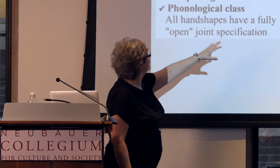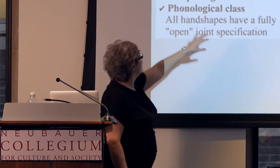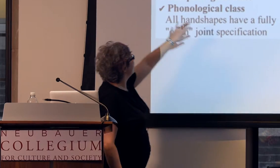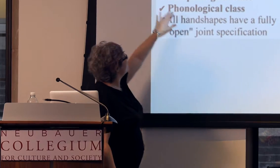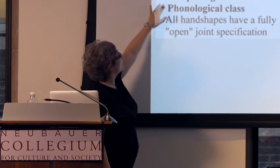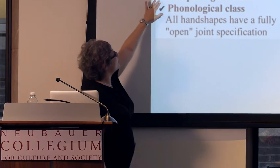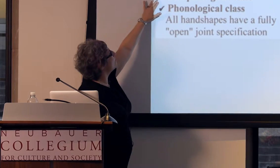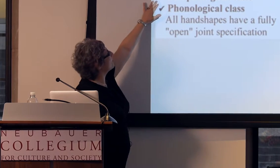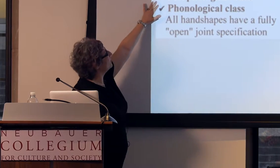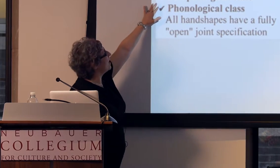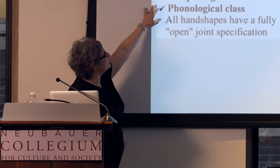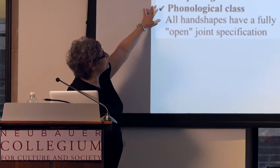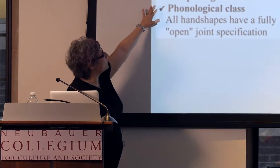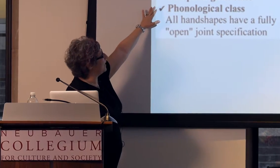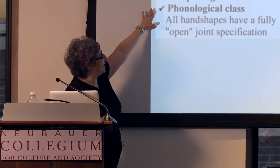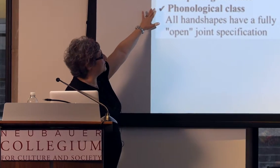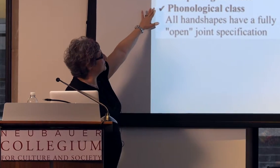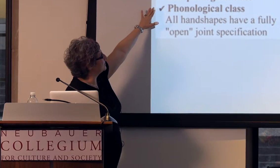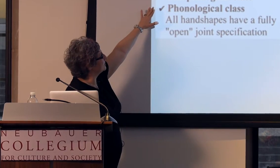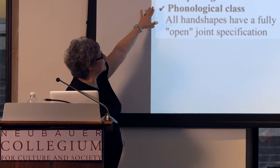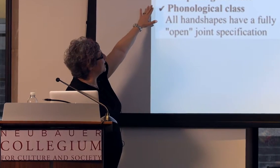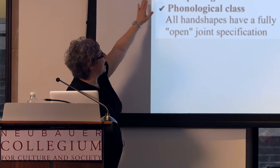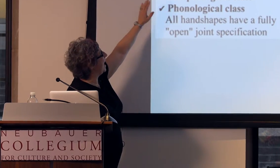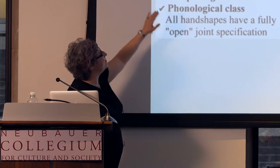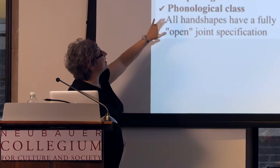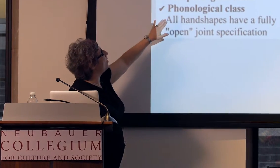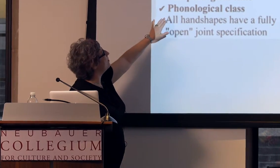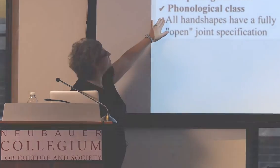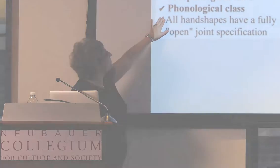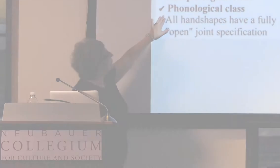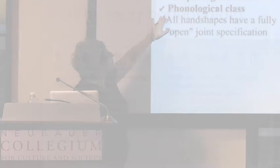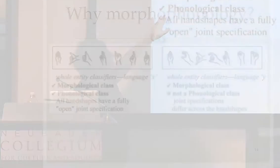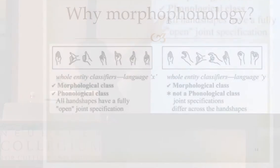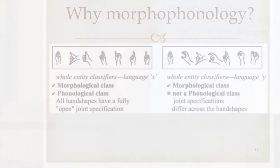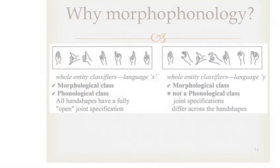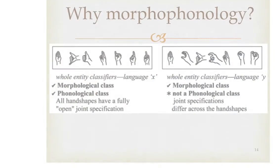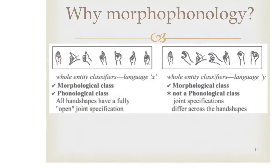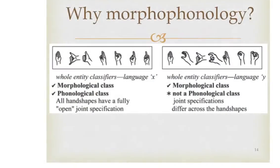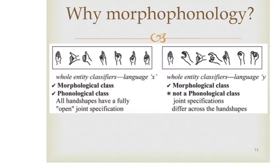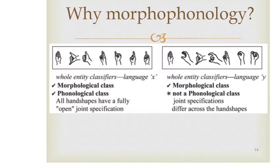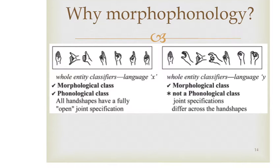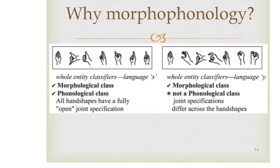that form a morphological class and they also form a phonological class.